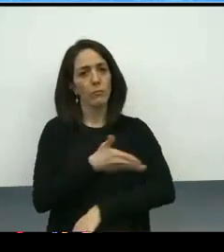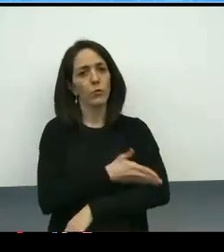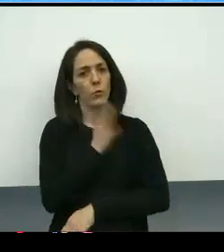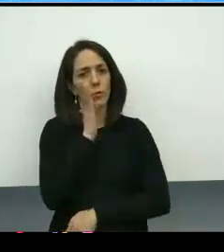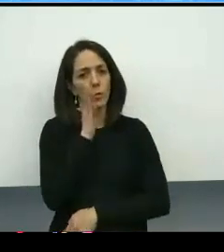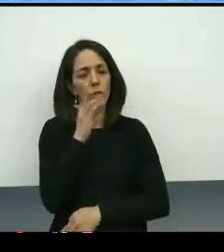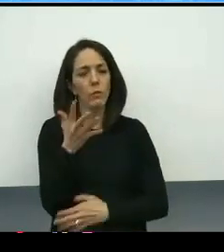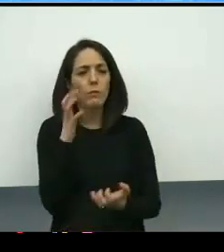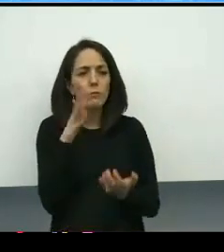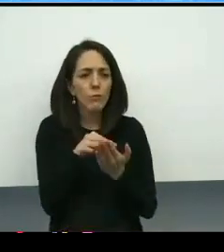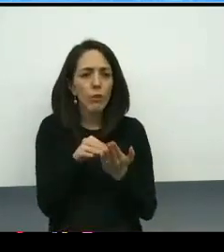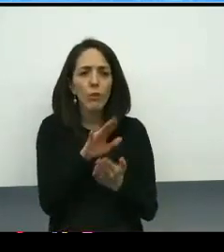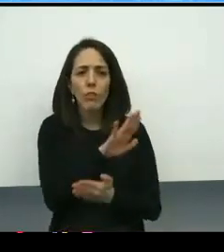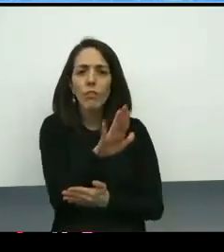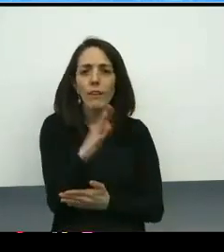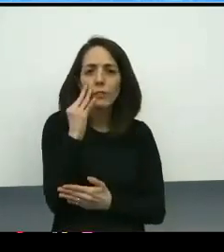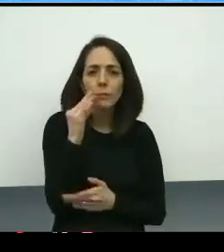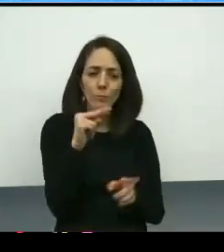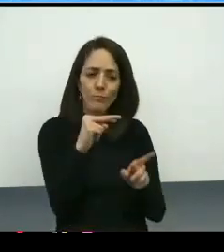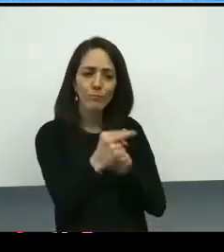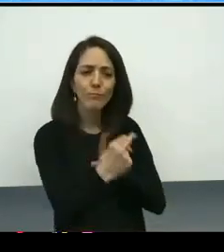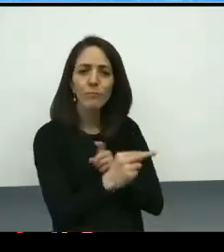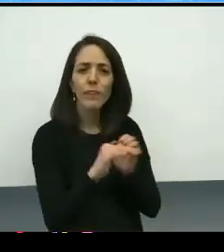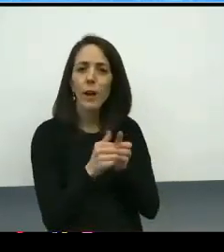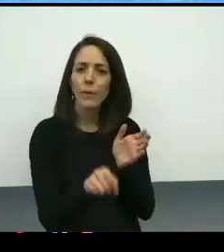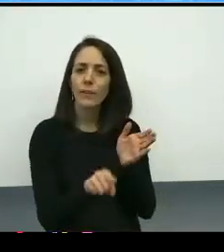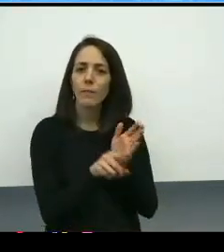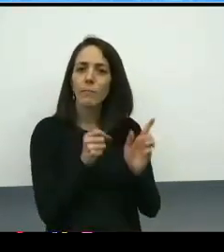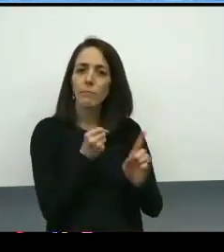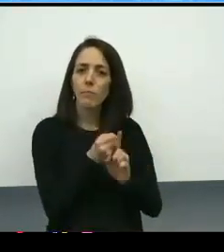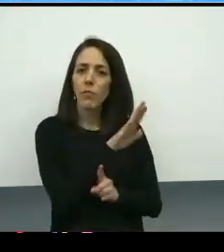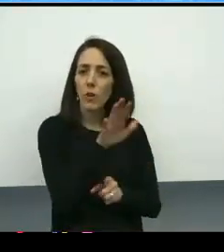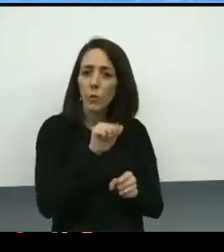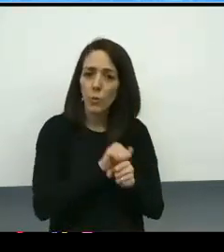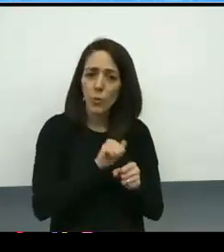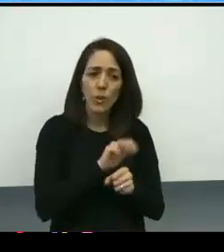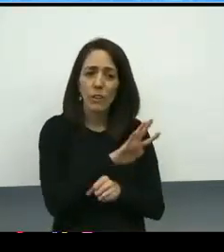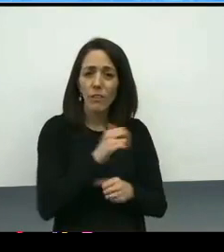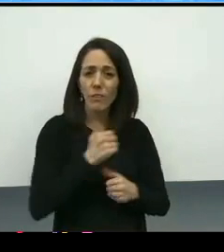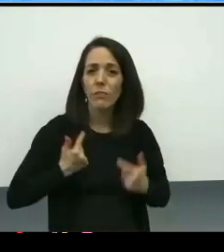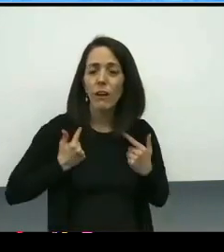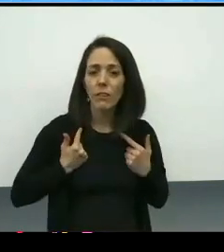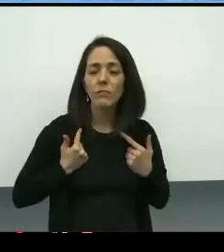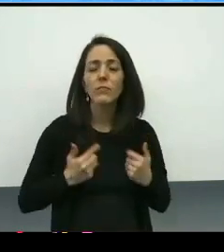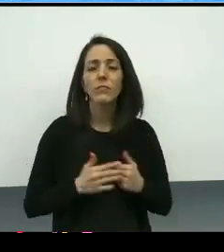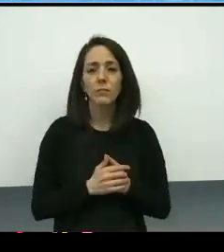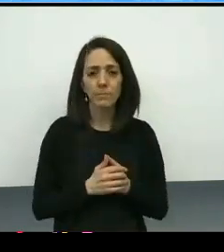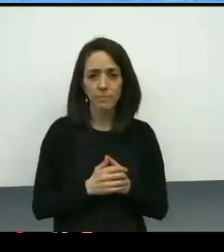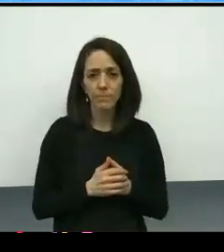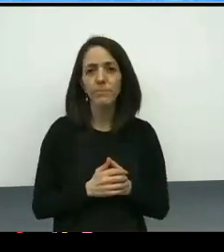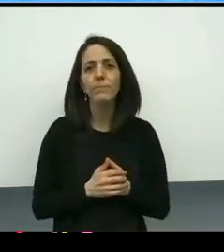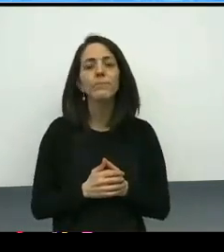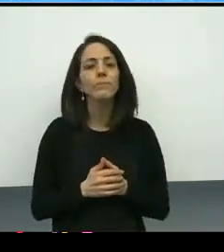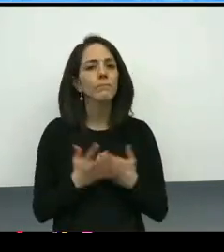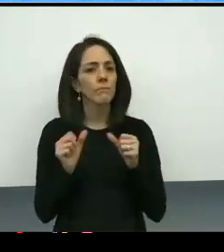who have experienced these traumas. And we want to and must ensure evaluation of our actions and continuous improvement.